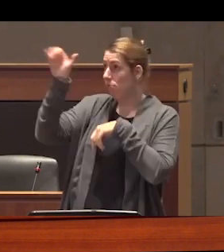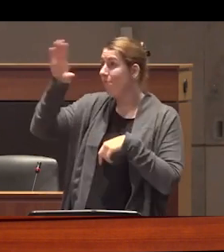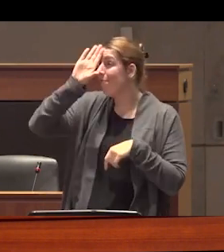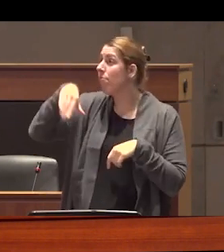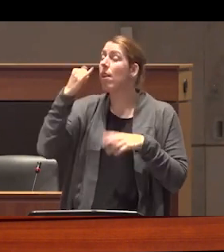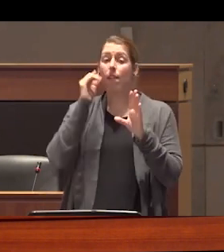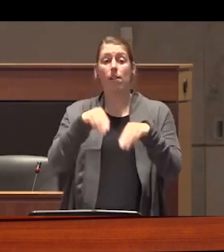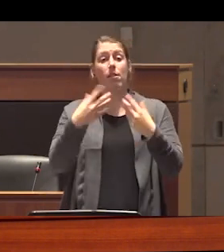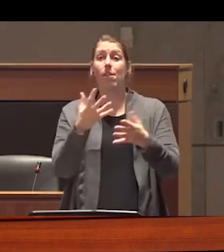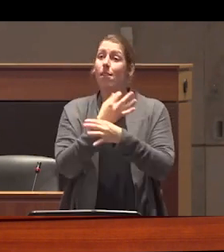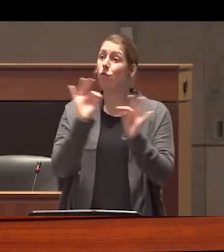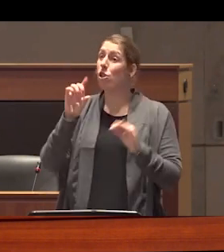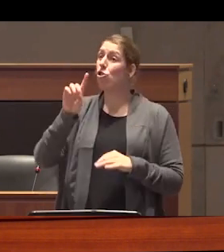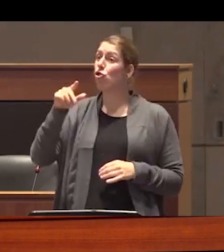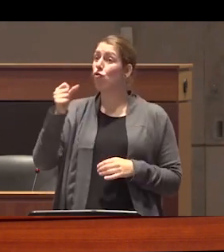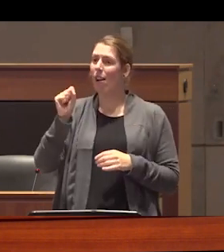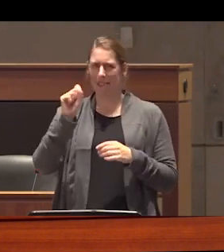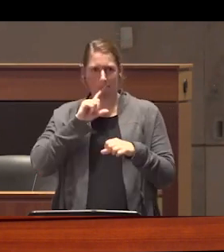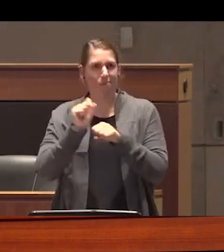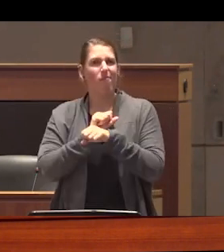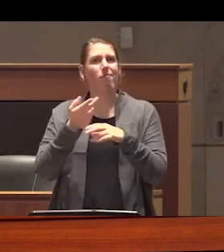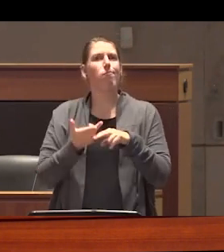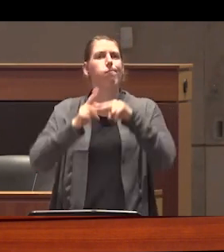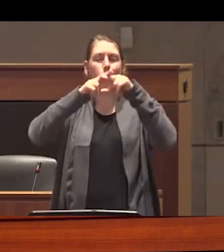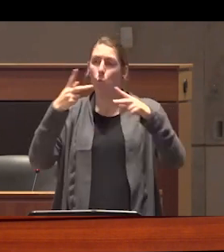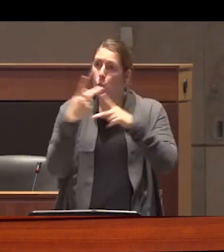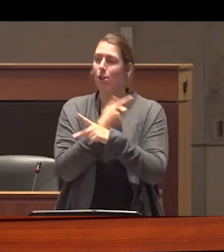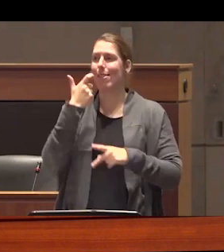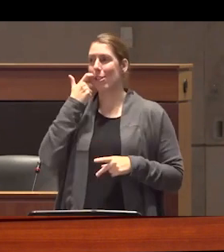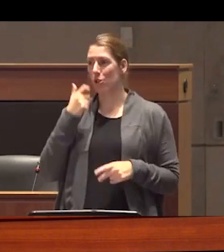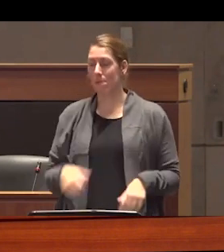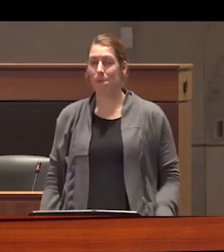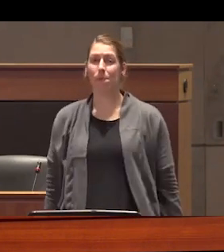government funded drugs is contributing to increased rates of addiction it erroneously